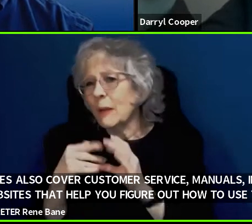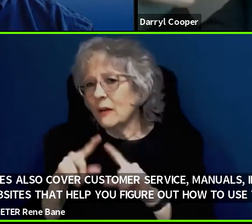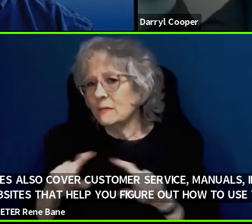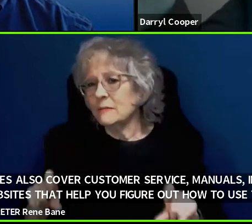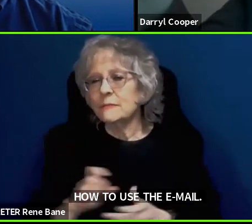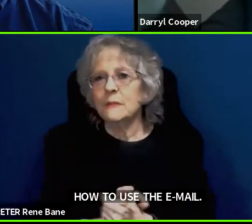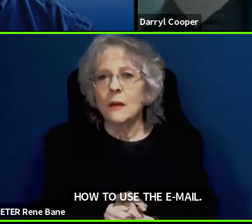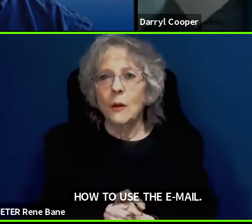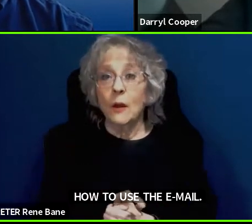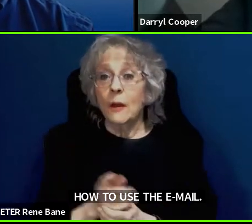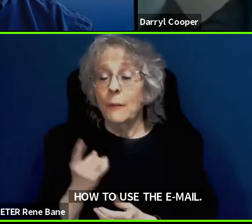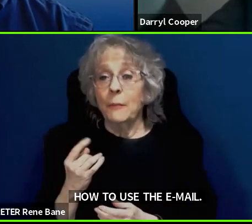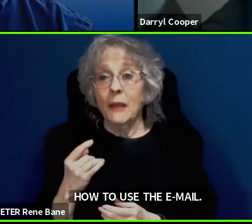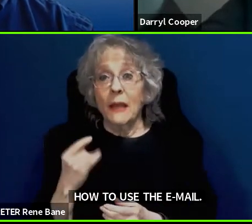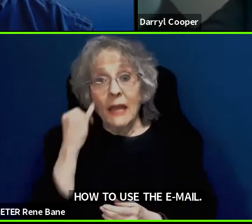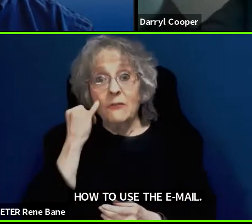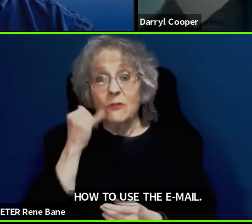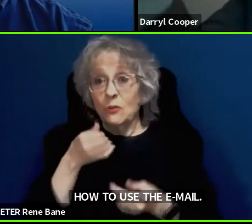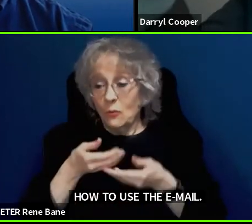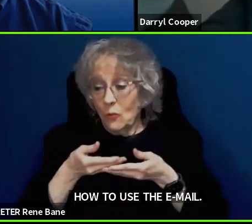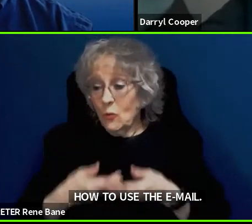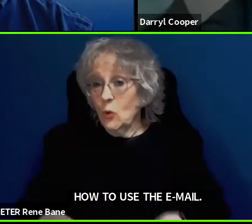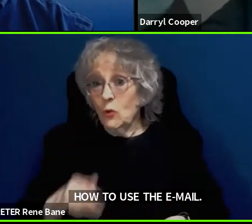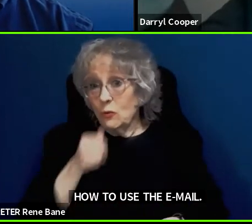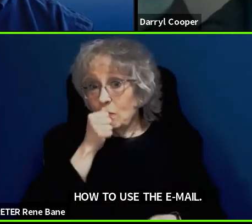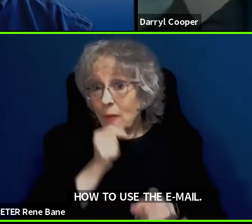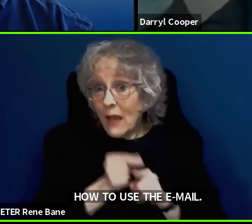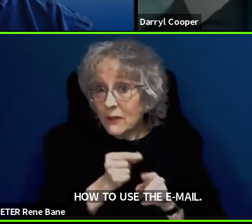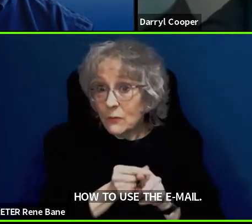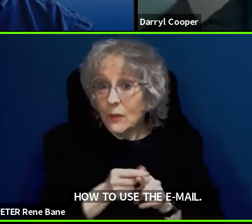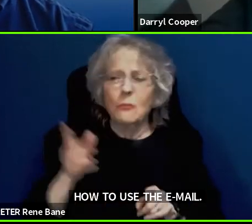is if you lose your password, right? It used to be hard back in the day.